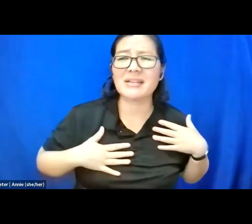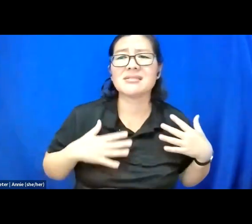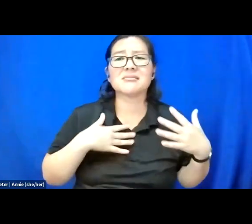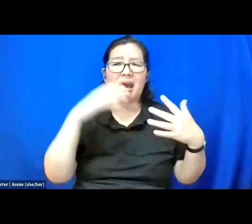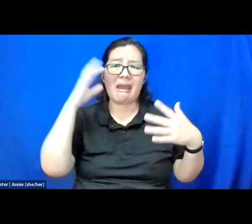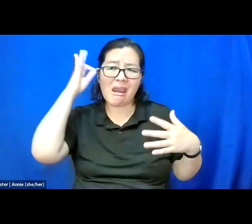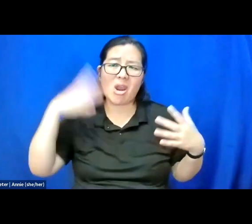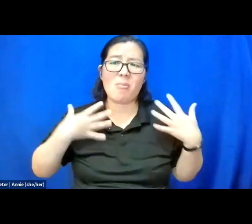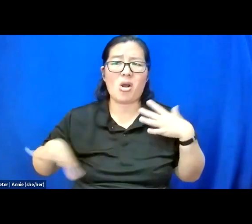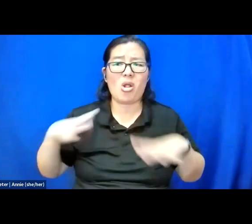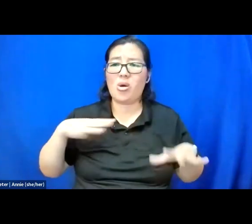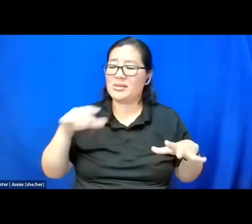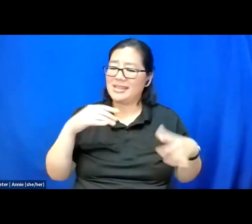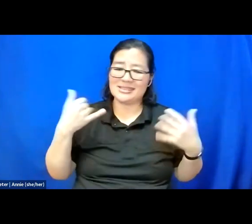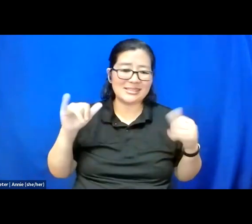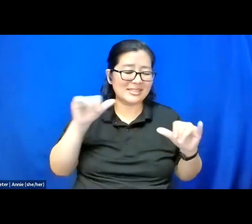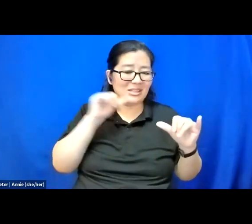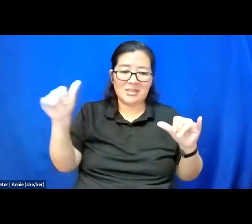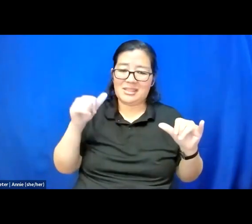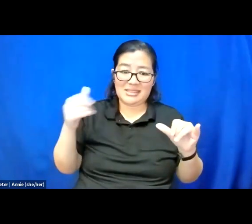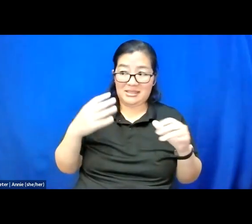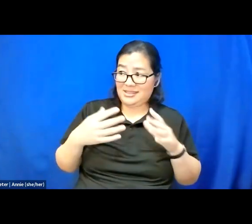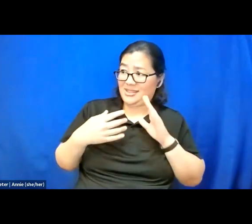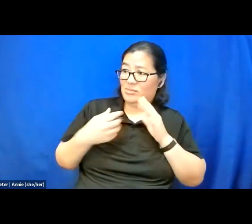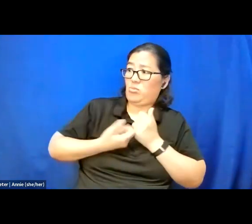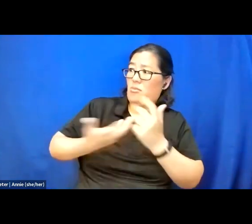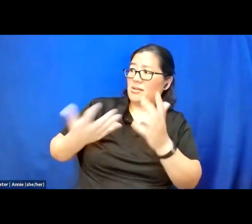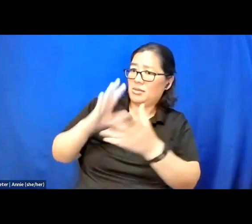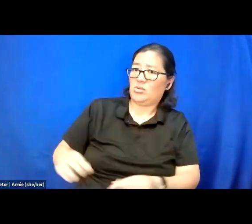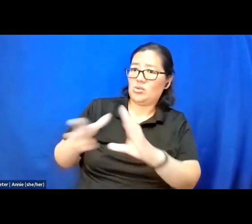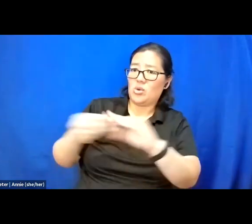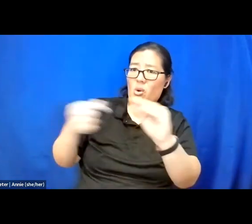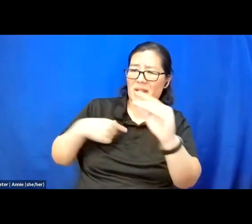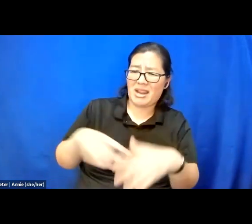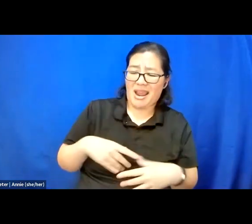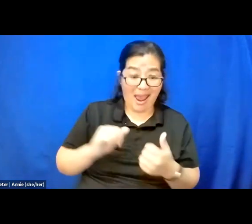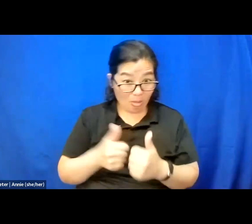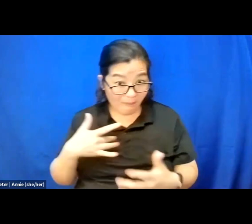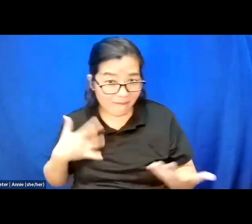that still don't tell the story, how does it feel? It feels like repressed anger sitting at the edge